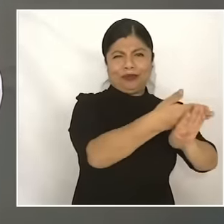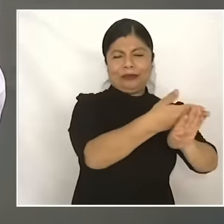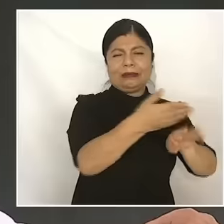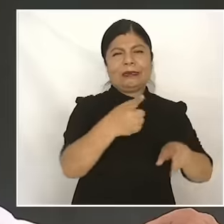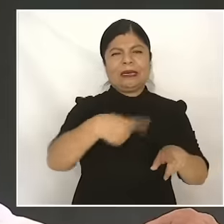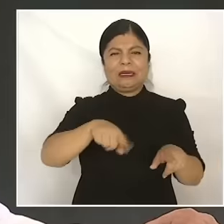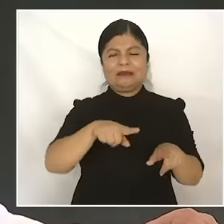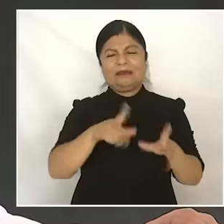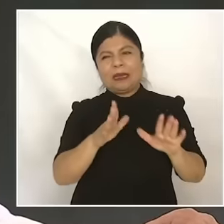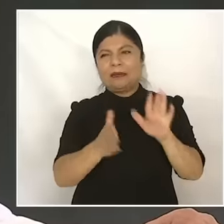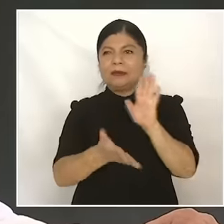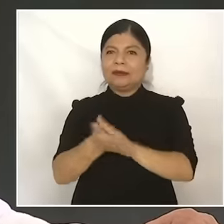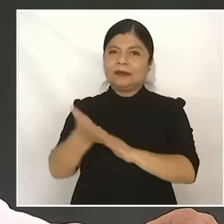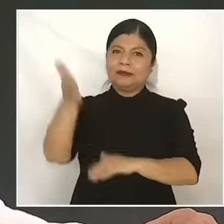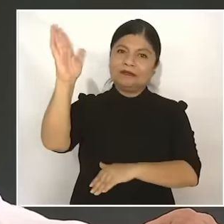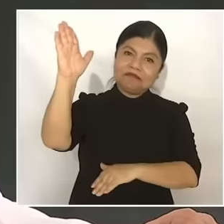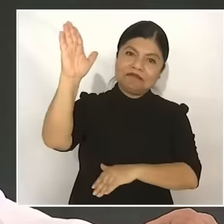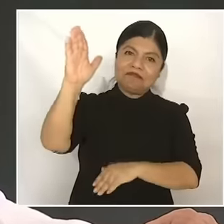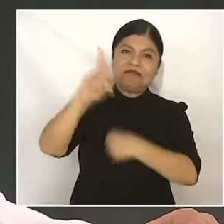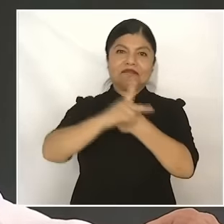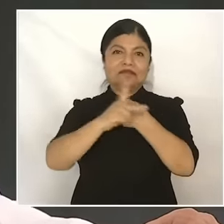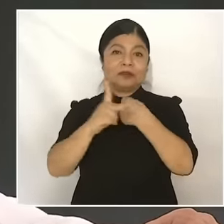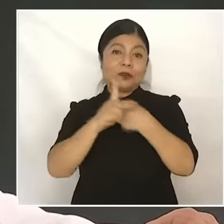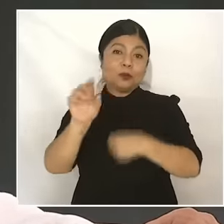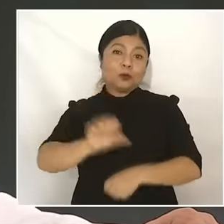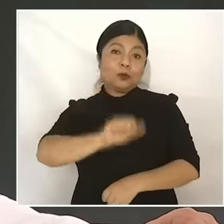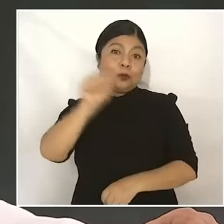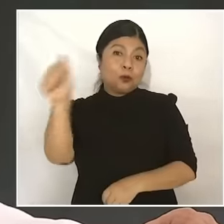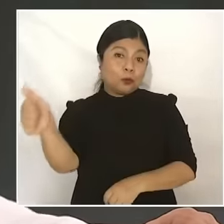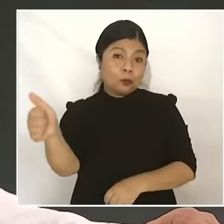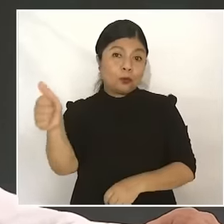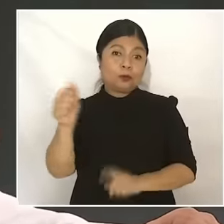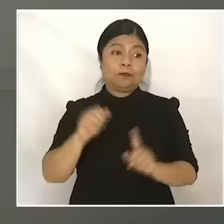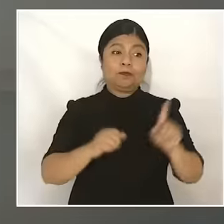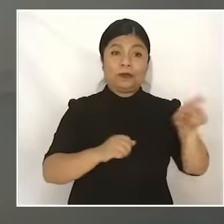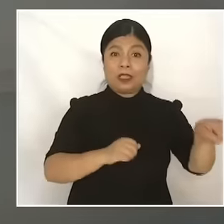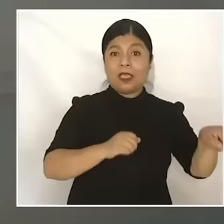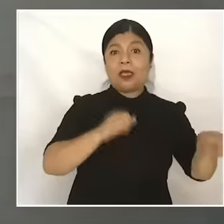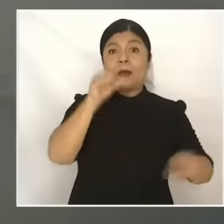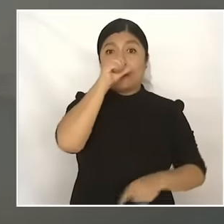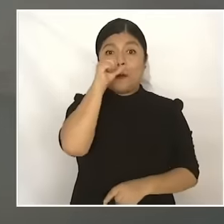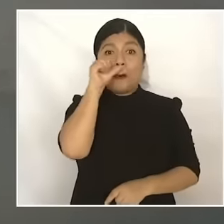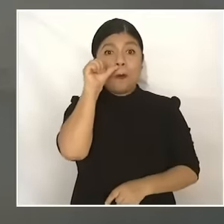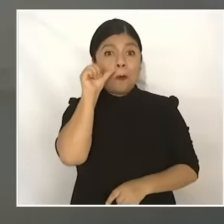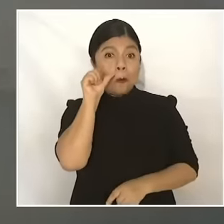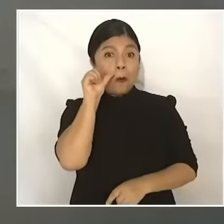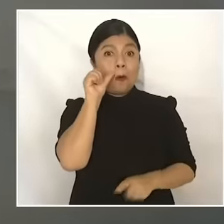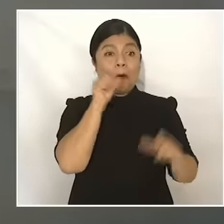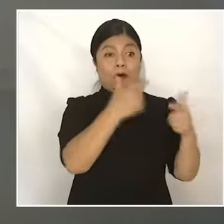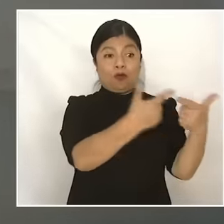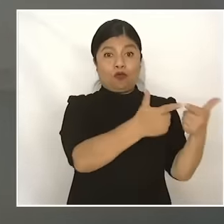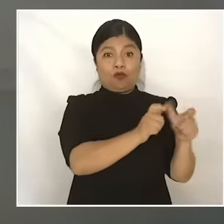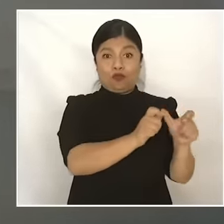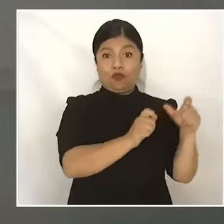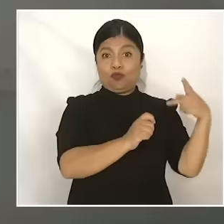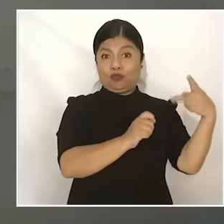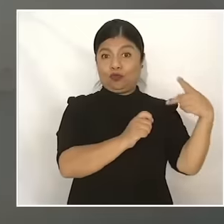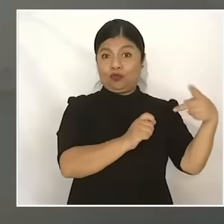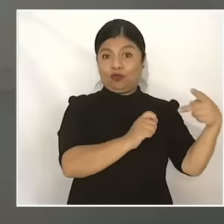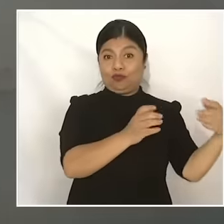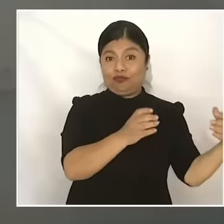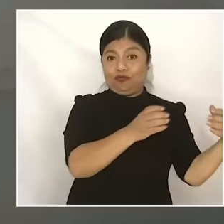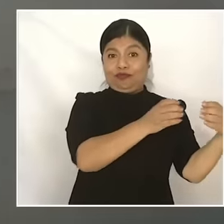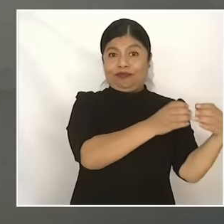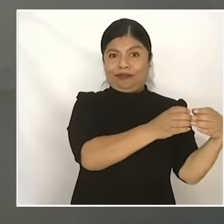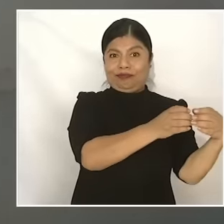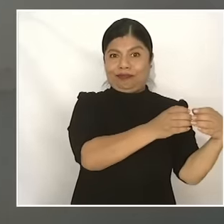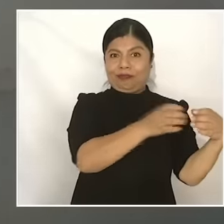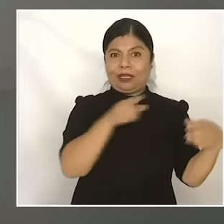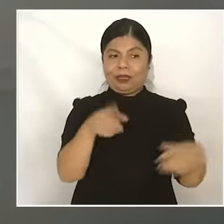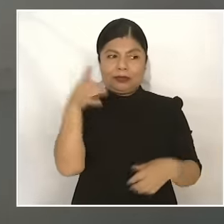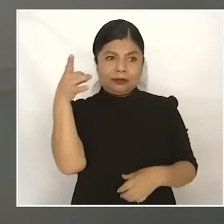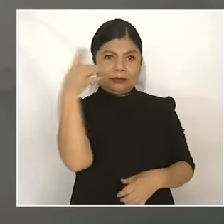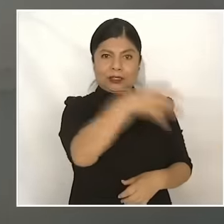Maximilian but Juárez and the liberals never surrendered, the French army invaded us,